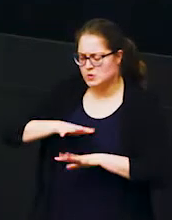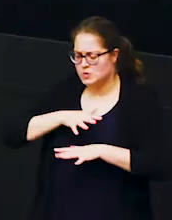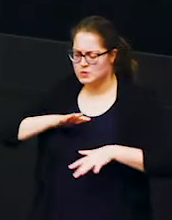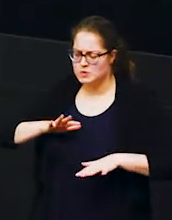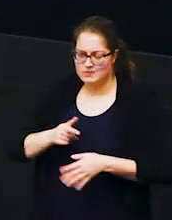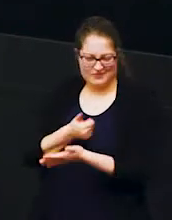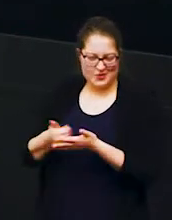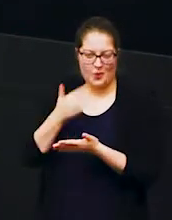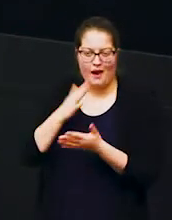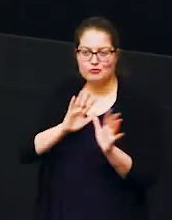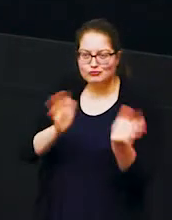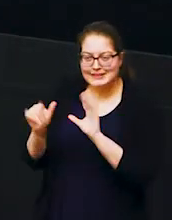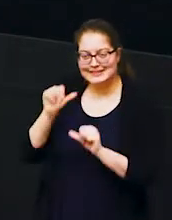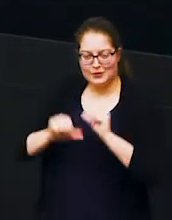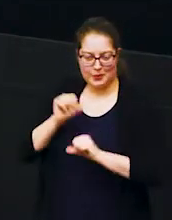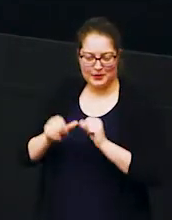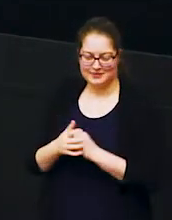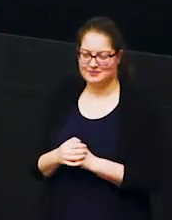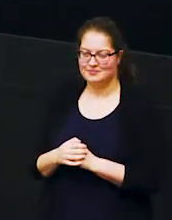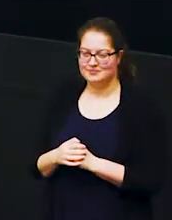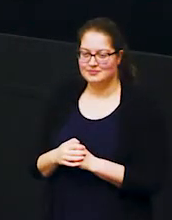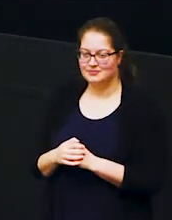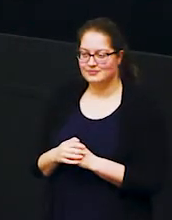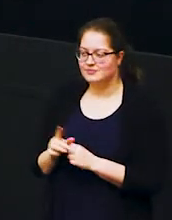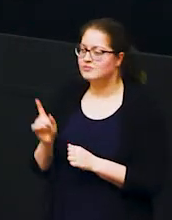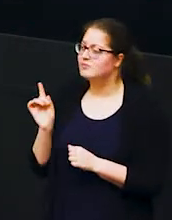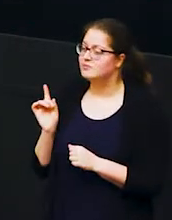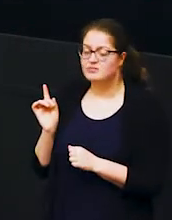have these greeting ceremonies and you'll also have noticed there was lots of rubbing